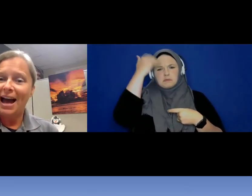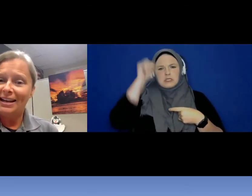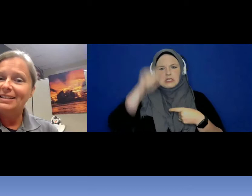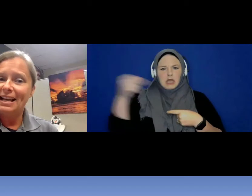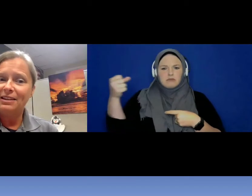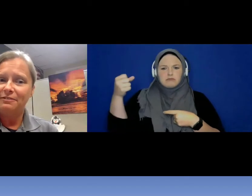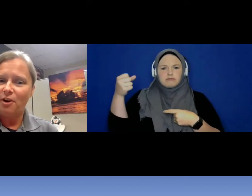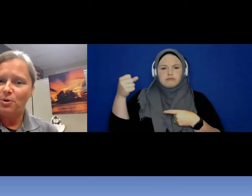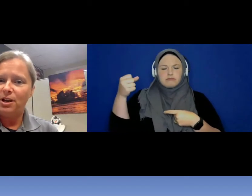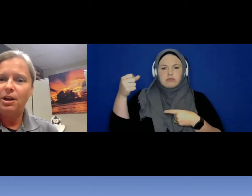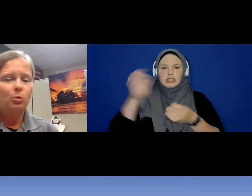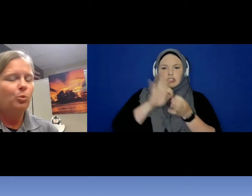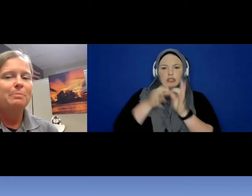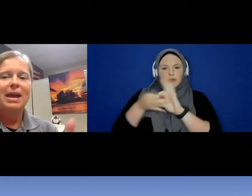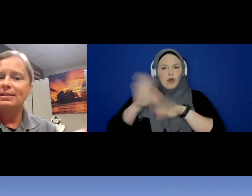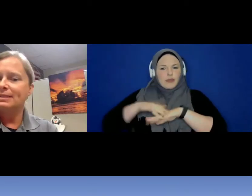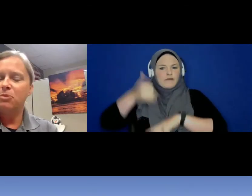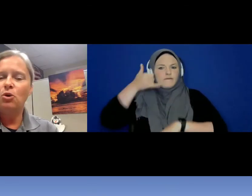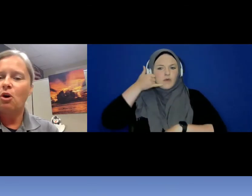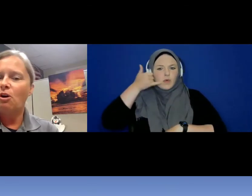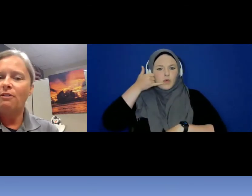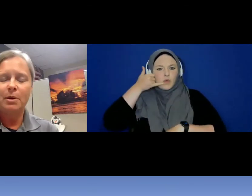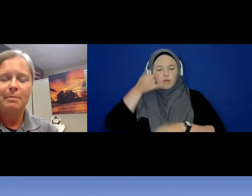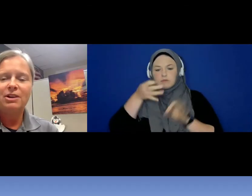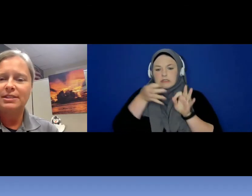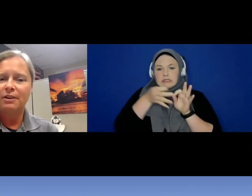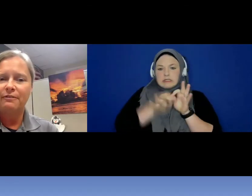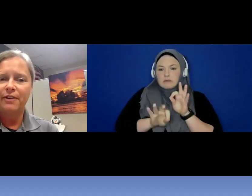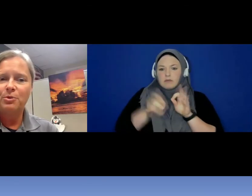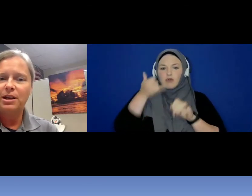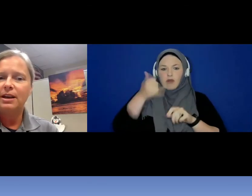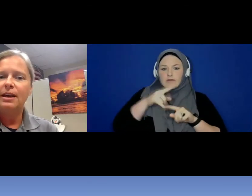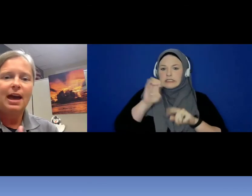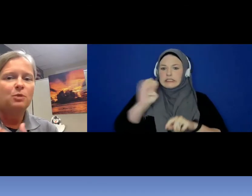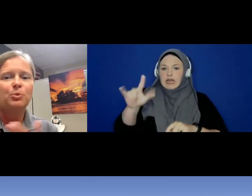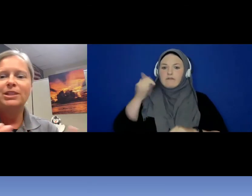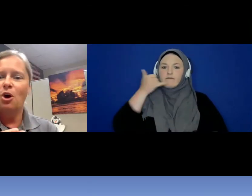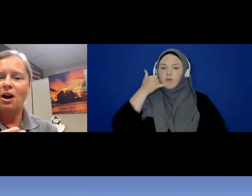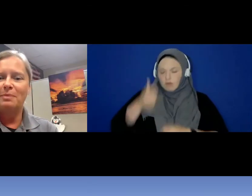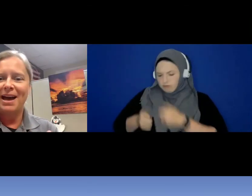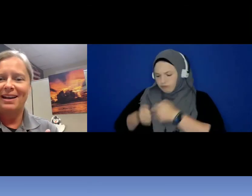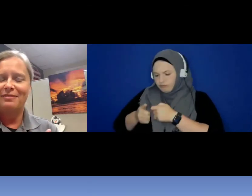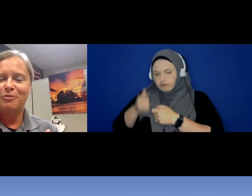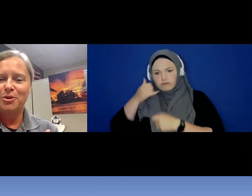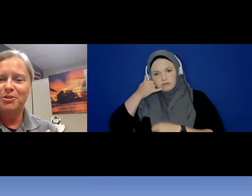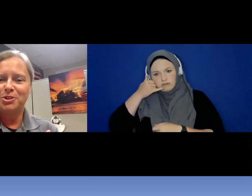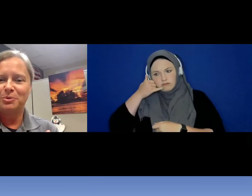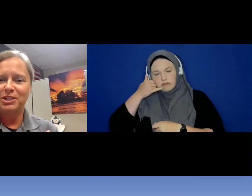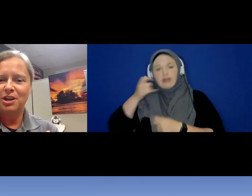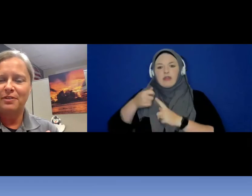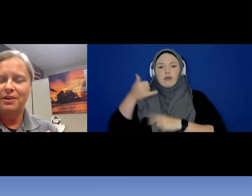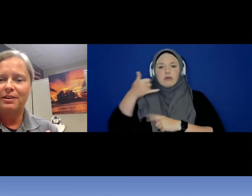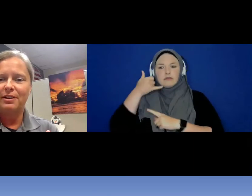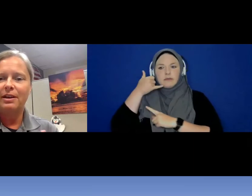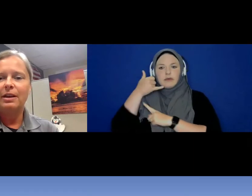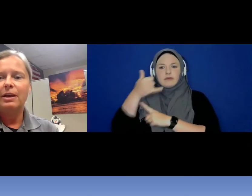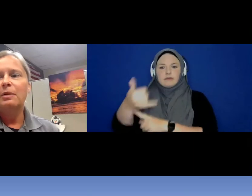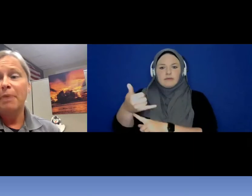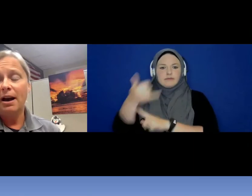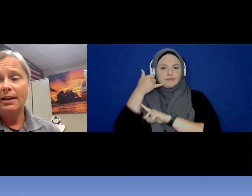on a telephone we make a simple call from our cell phone, and we talk back and forth to each other.